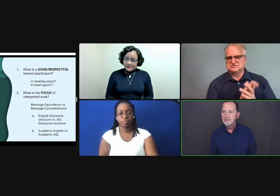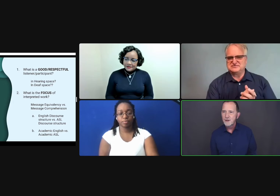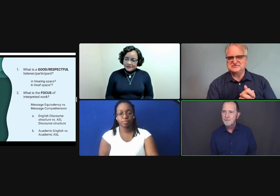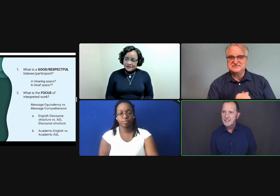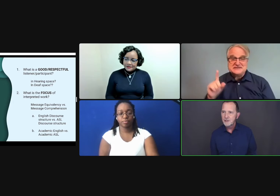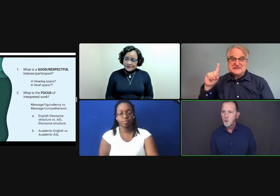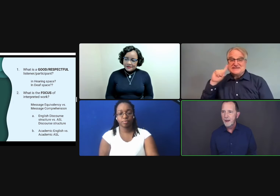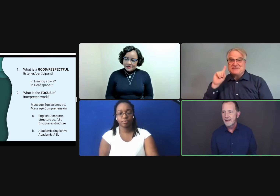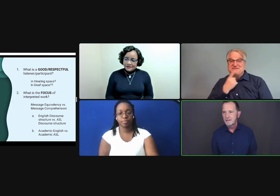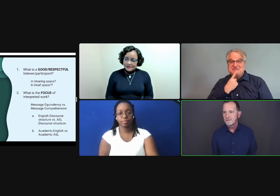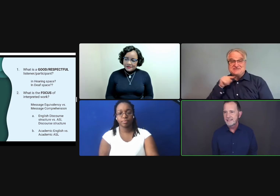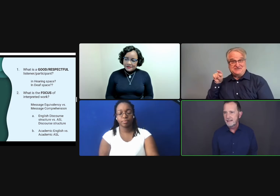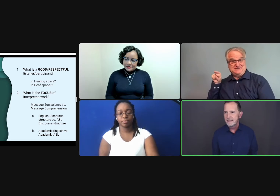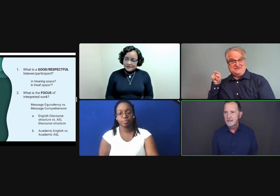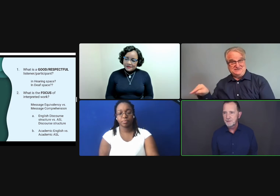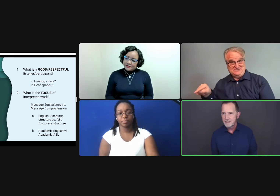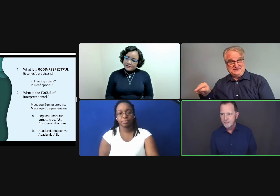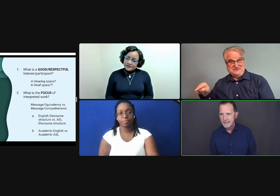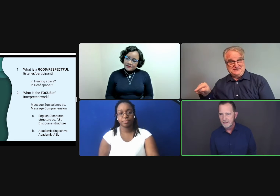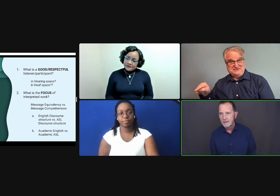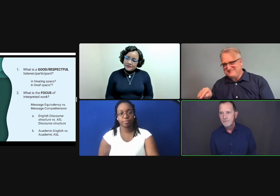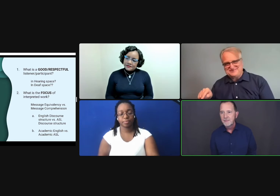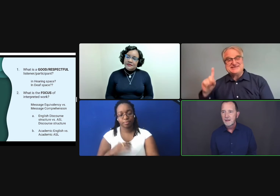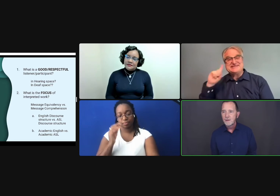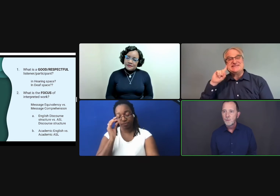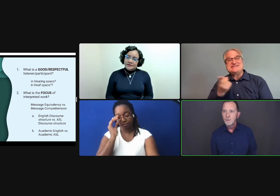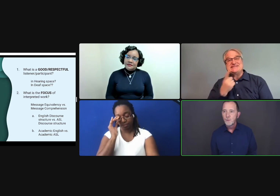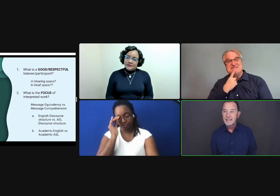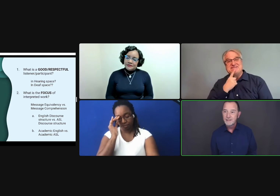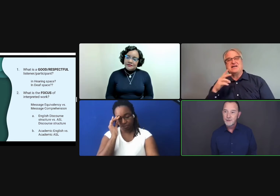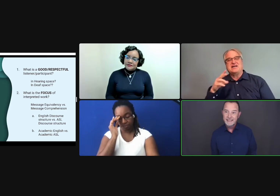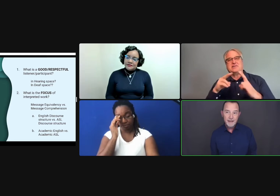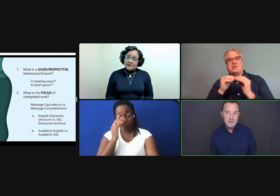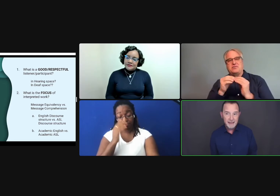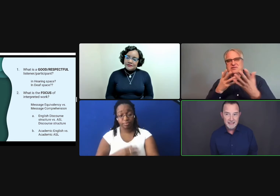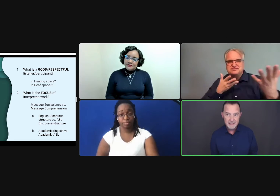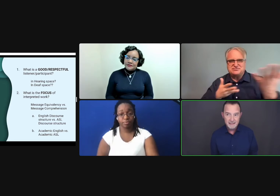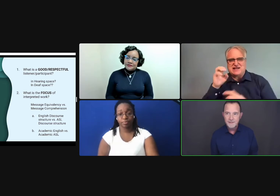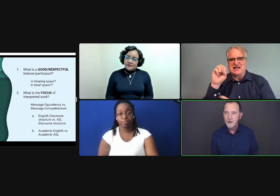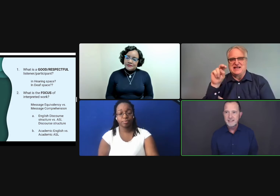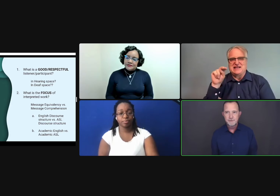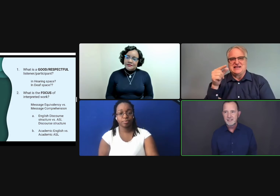It's a very particular way of attending and participating. When you're in a deaf space, it's very different.